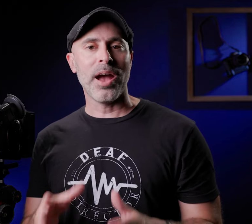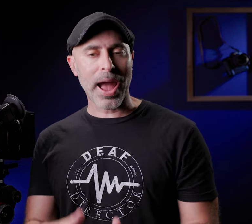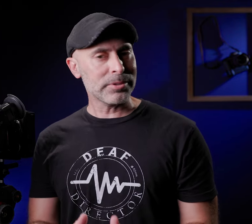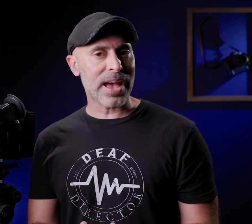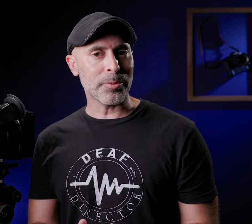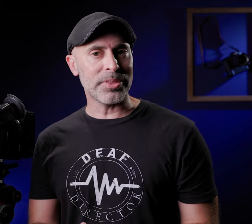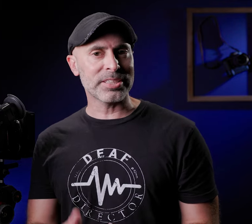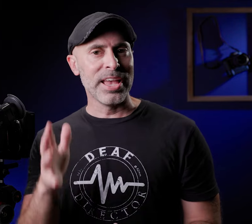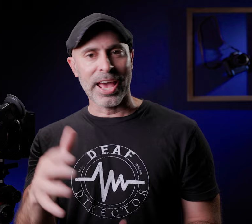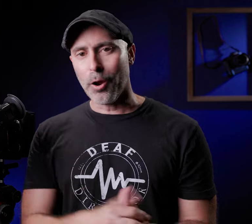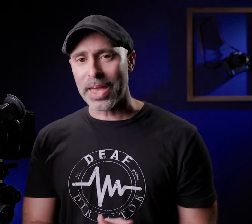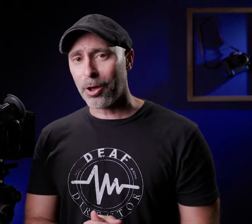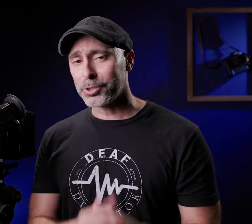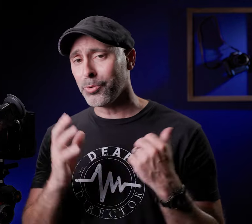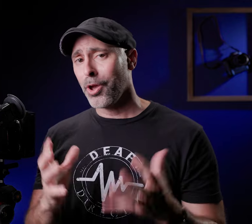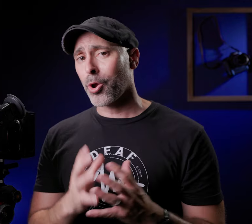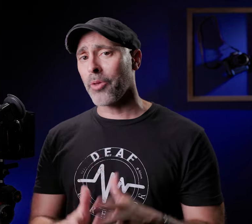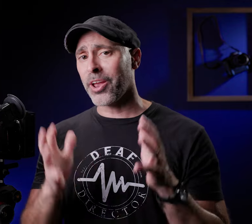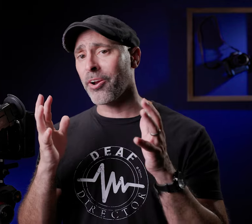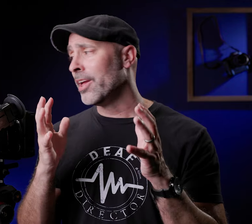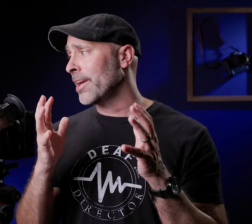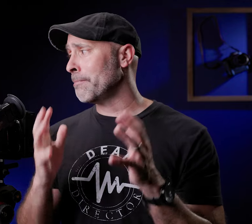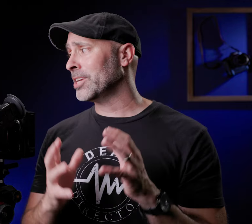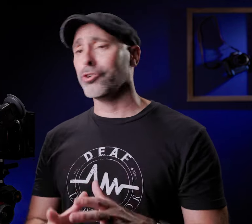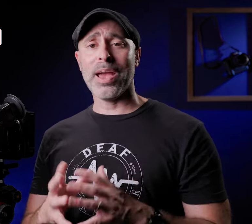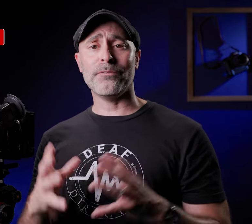I was having with this and I hope that helps you go out there and make sure you have full